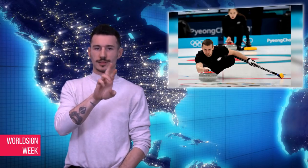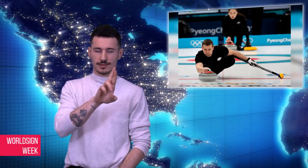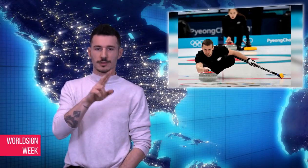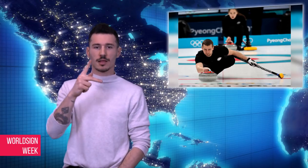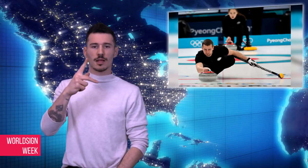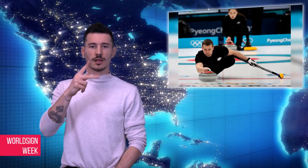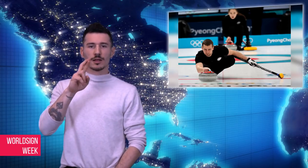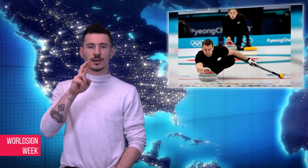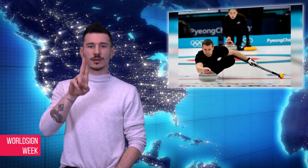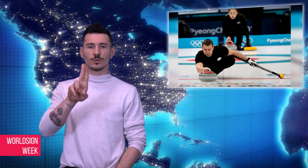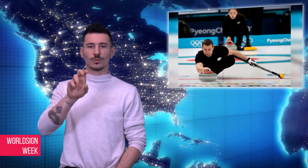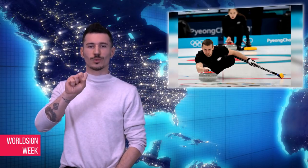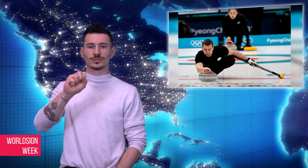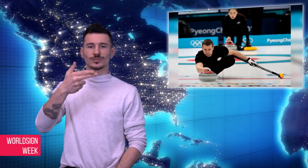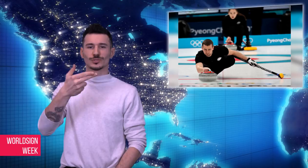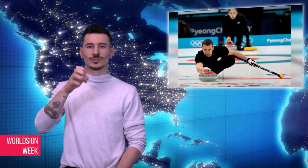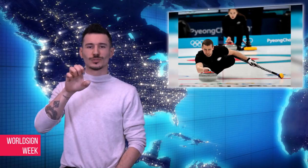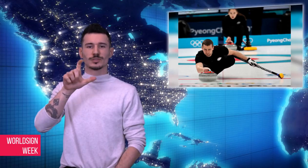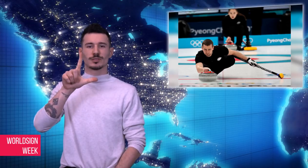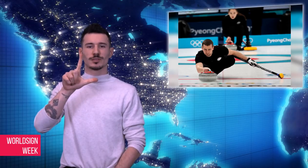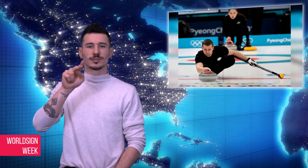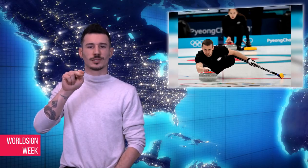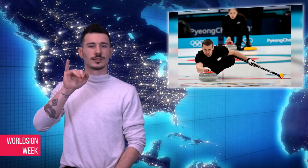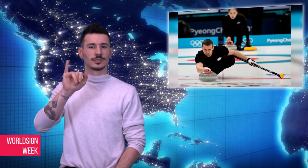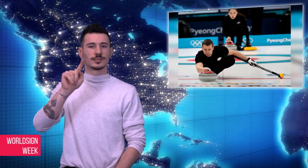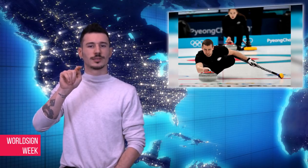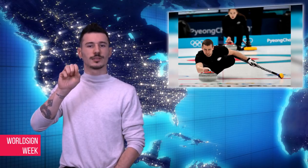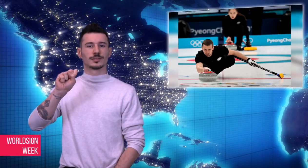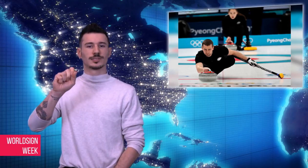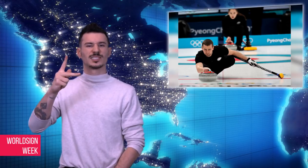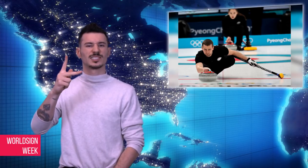other Russian athletes under a neutral